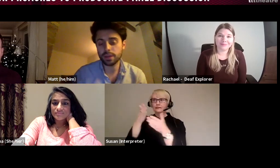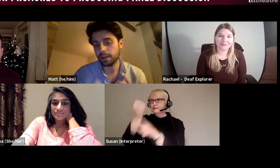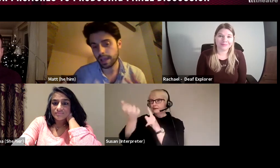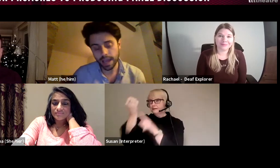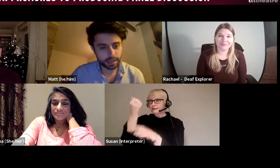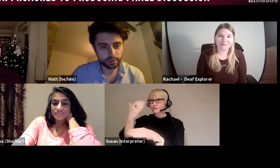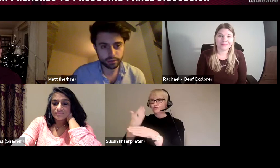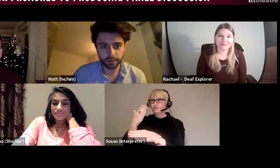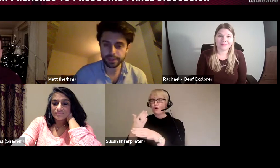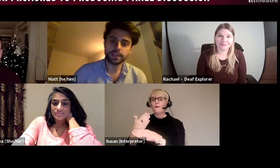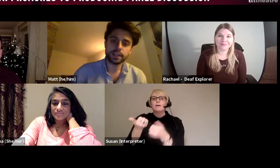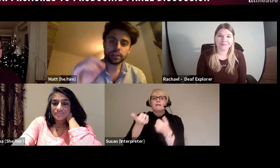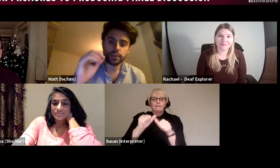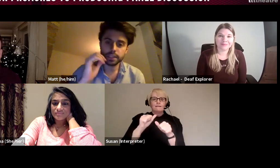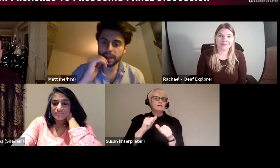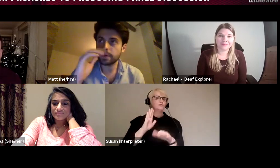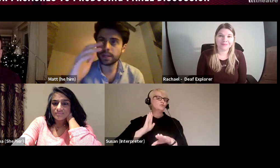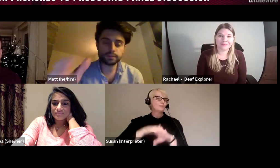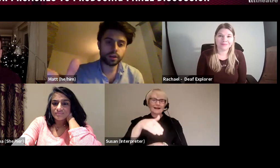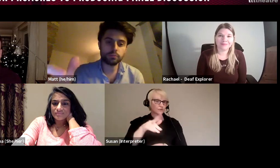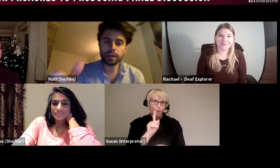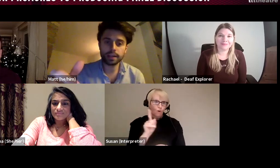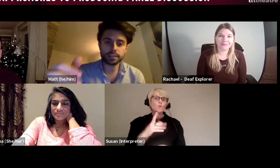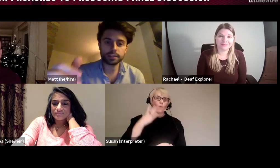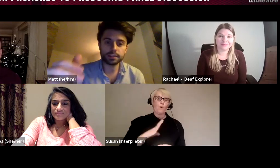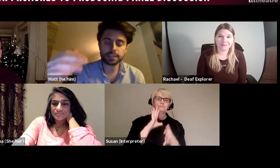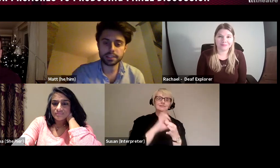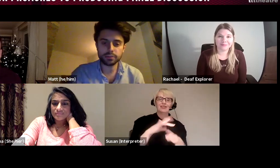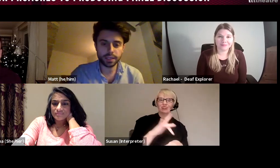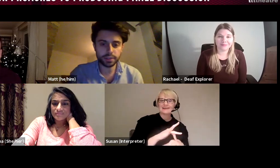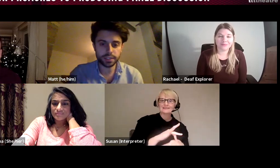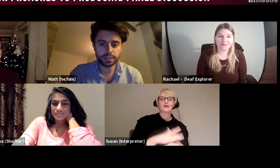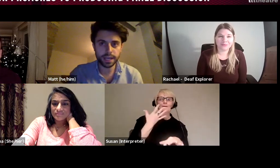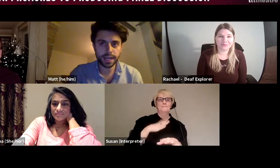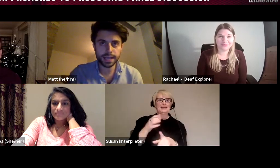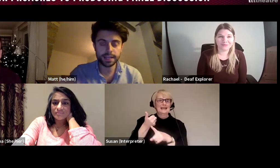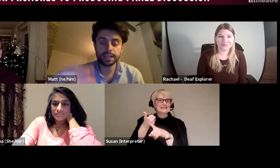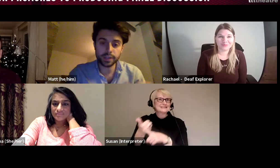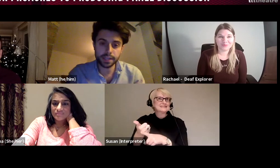and earn any living so he spent a bit of time working at an assistant to a literary agent and